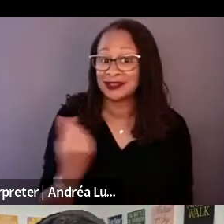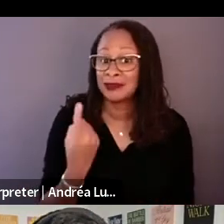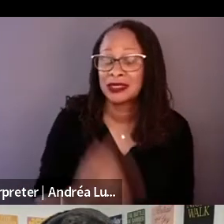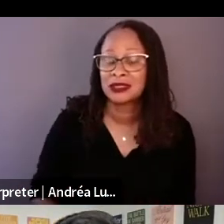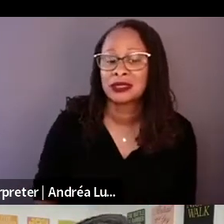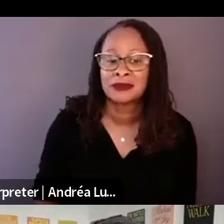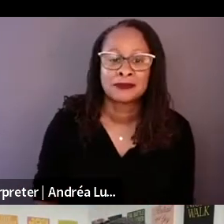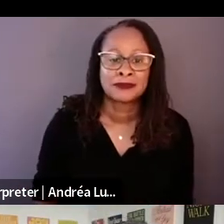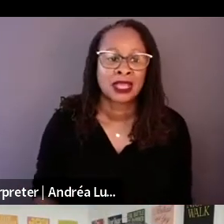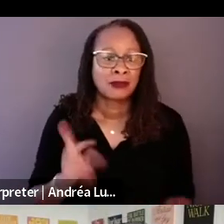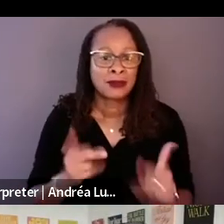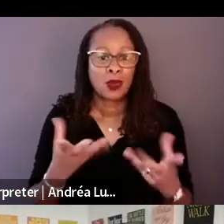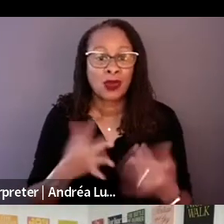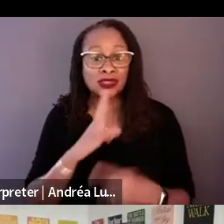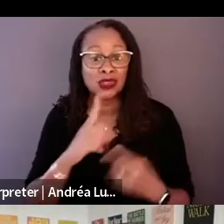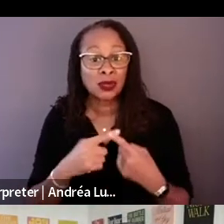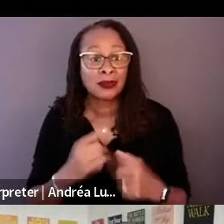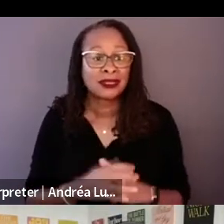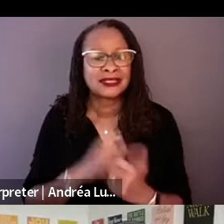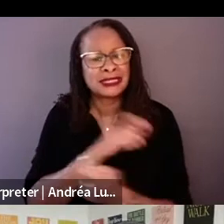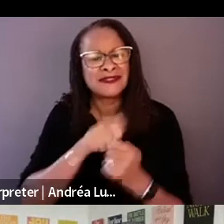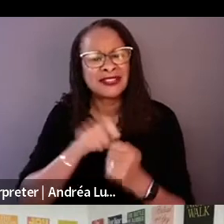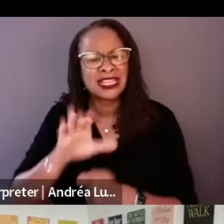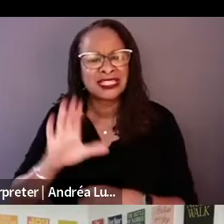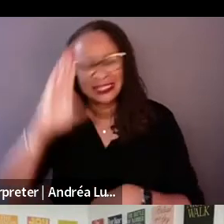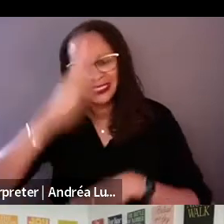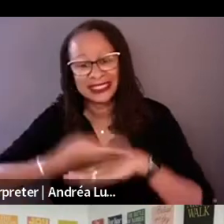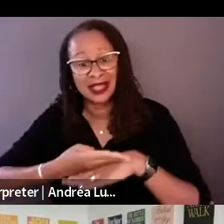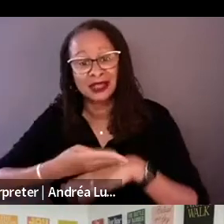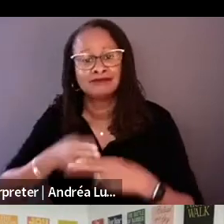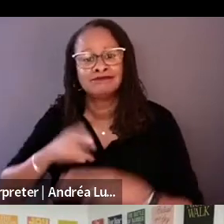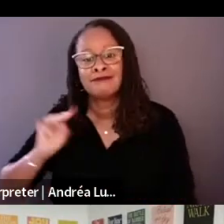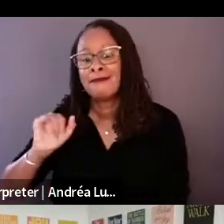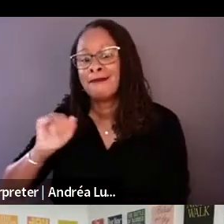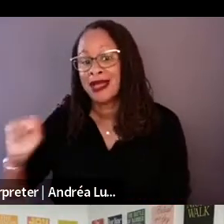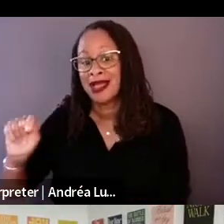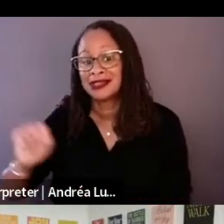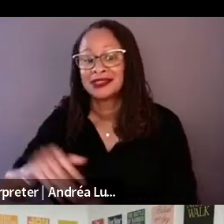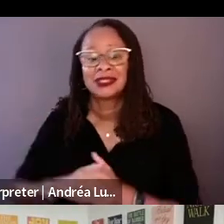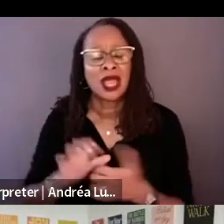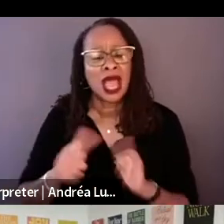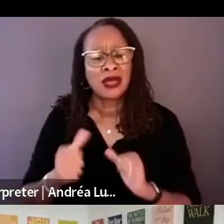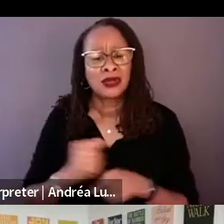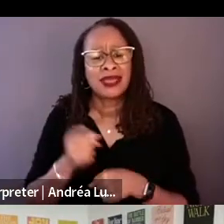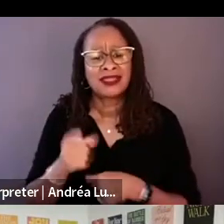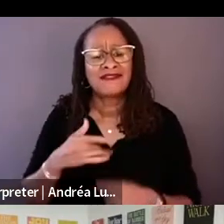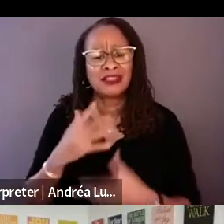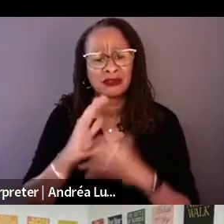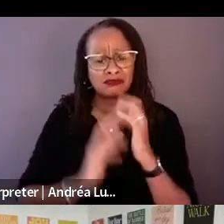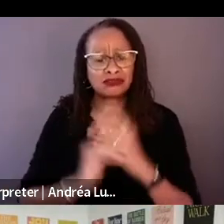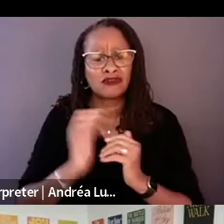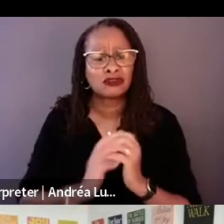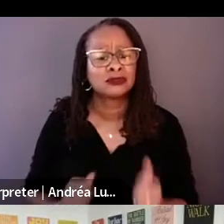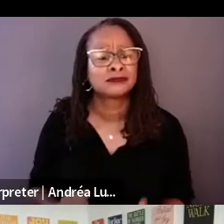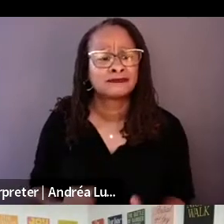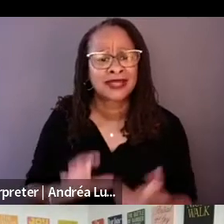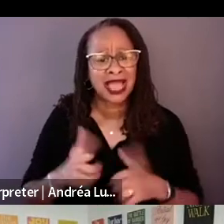What is the -- how do you make them feel comfortable, and how do they trust you?